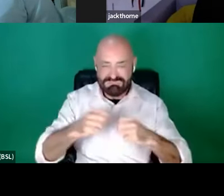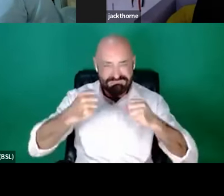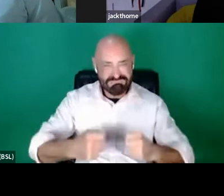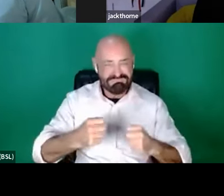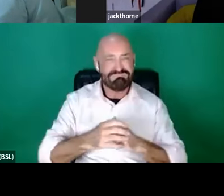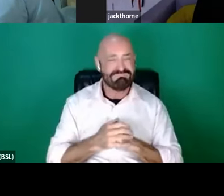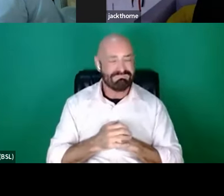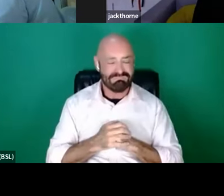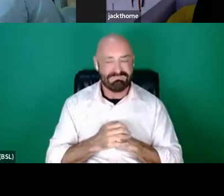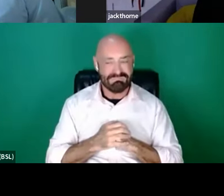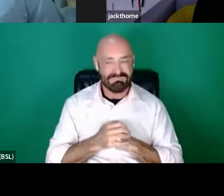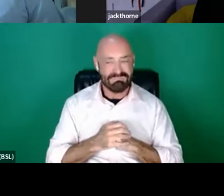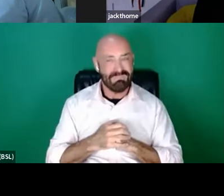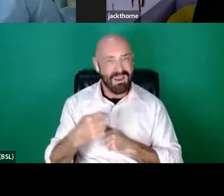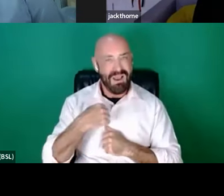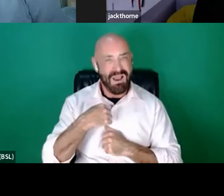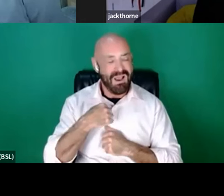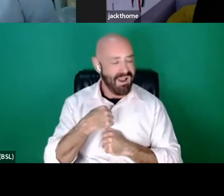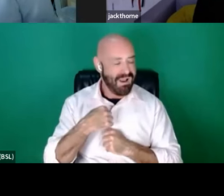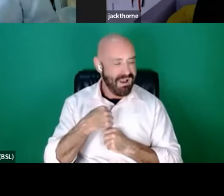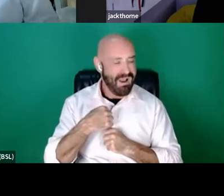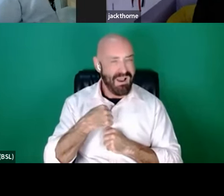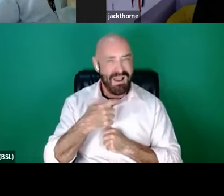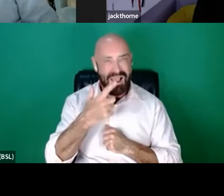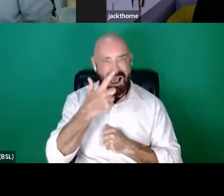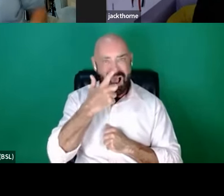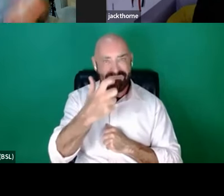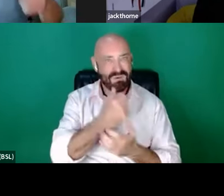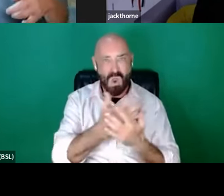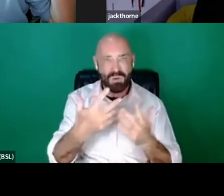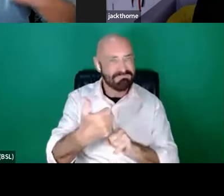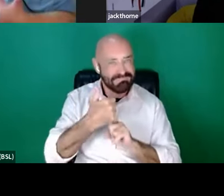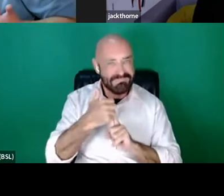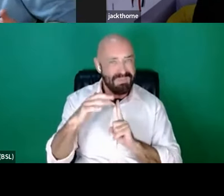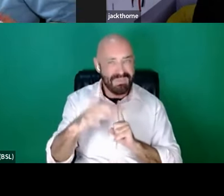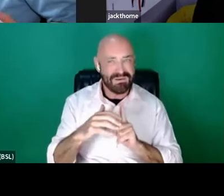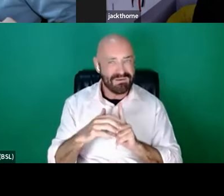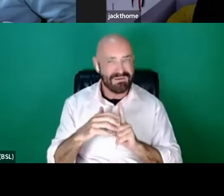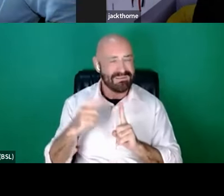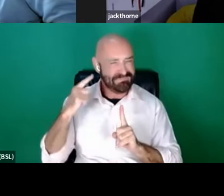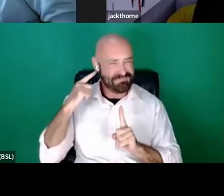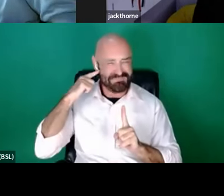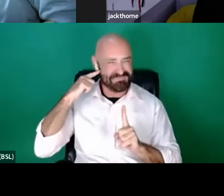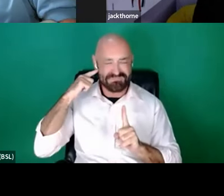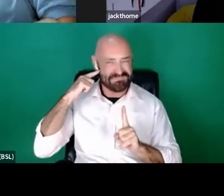That's when I found out you were a writer.